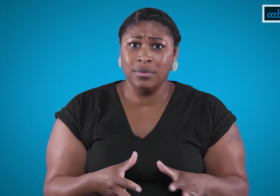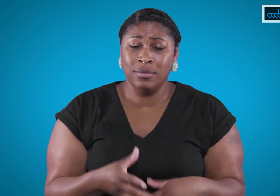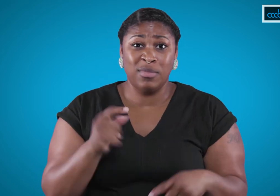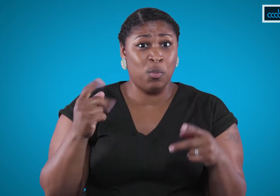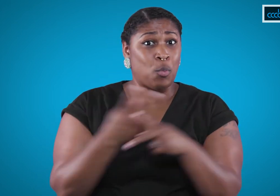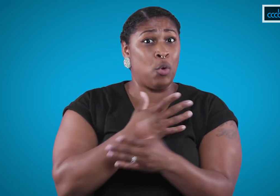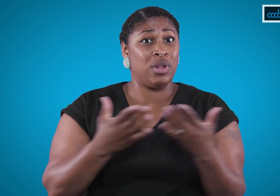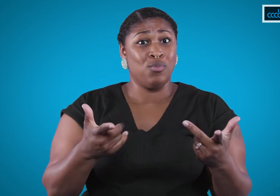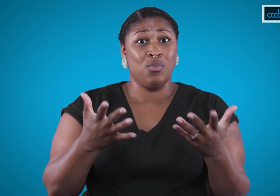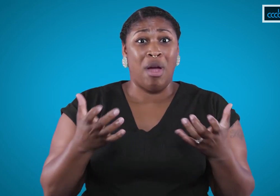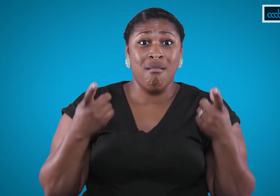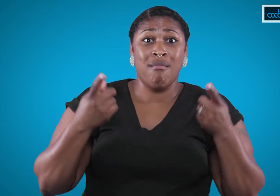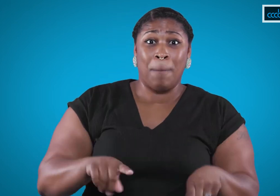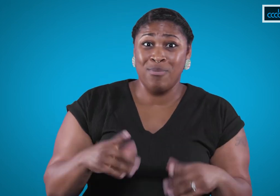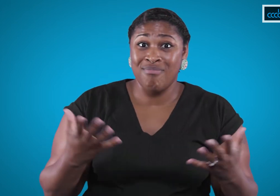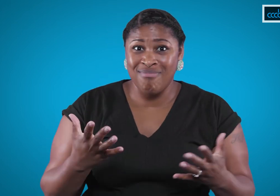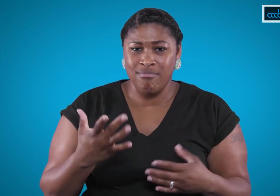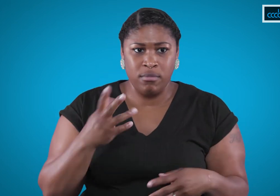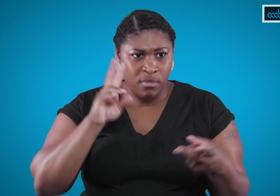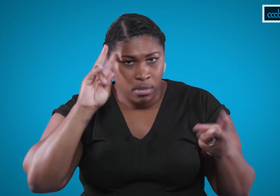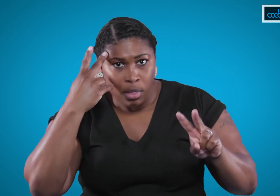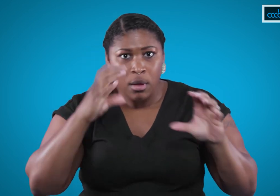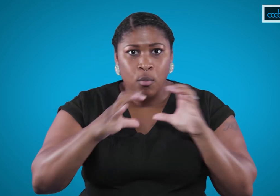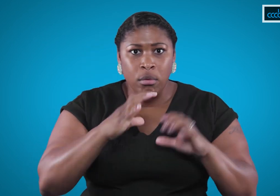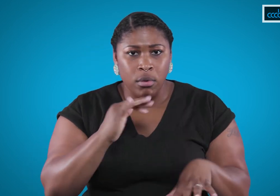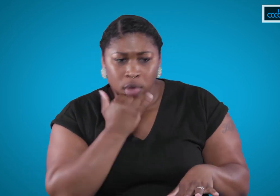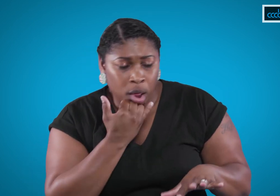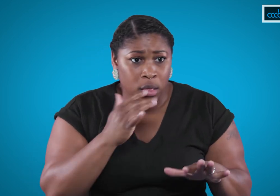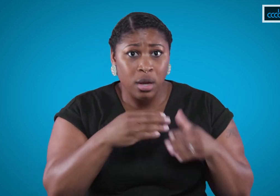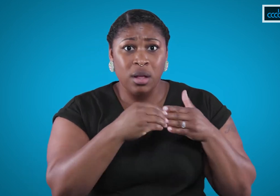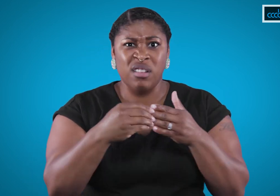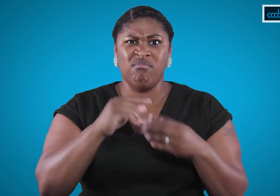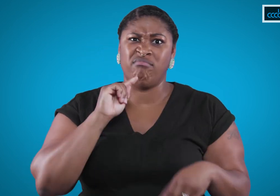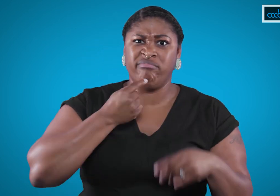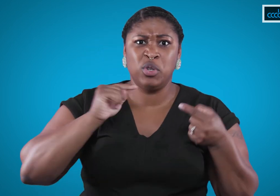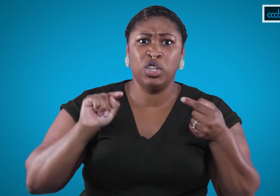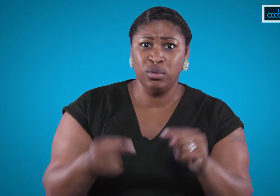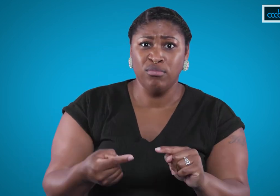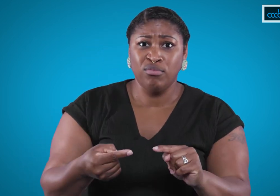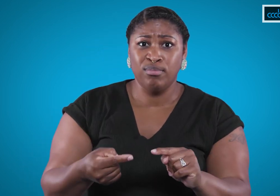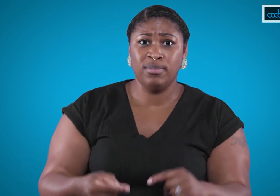The last thing you want to happen is a misunderstanding that could lead to possible injury.